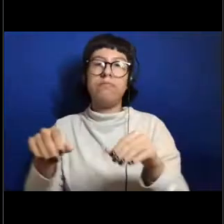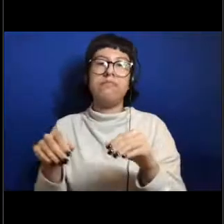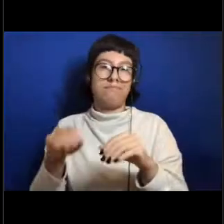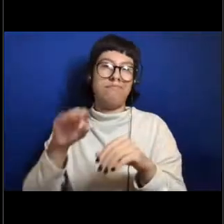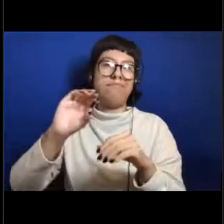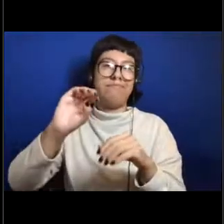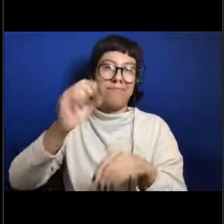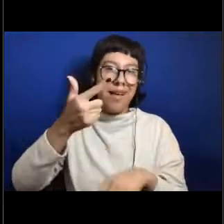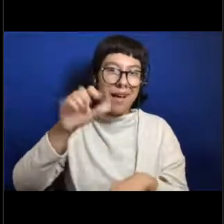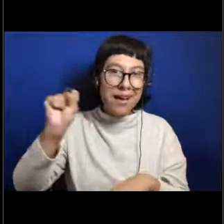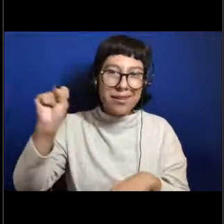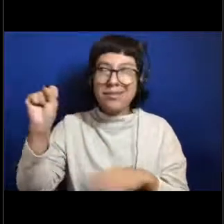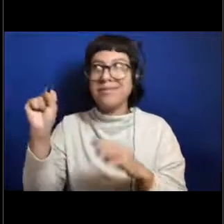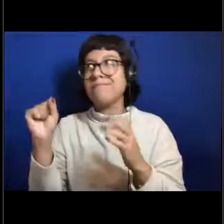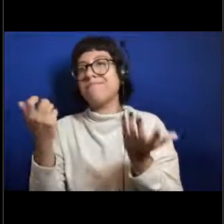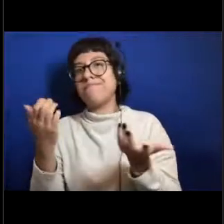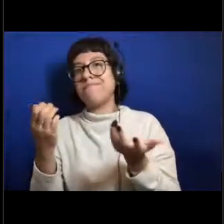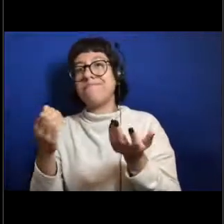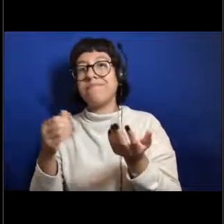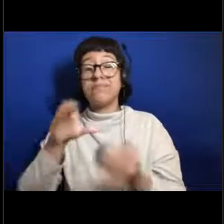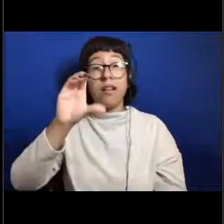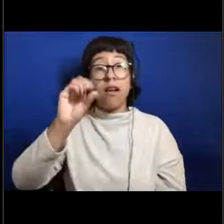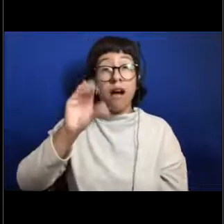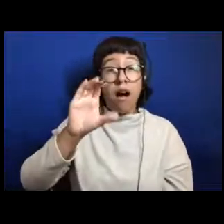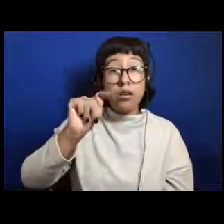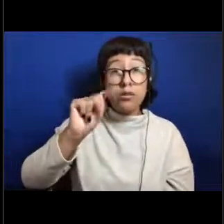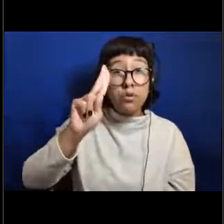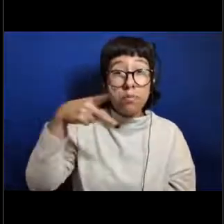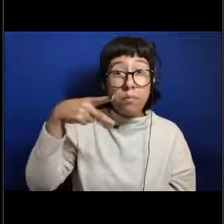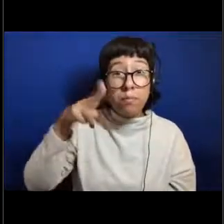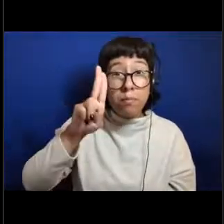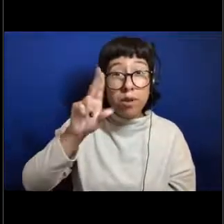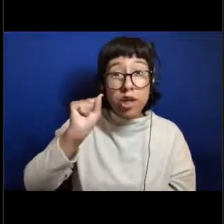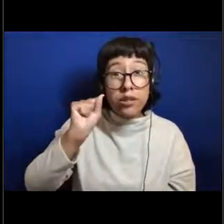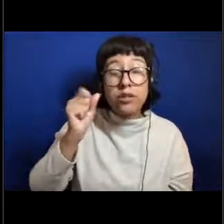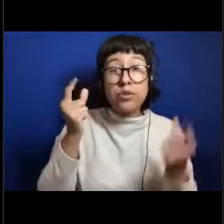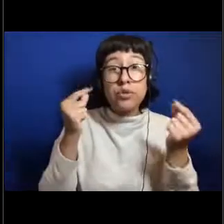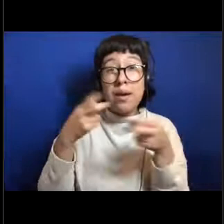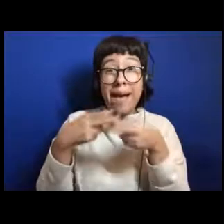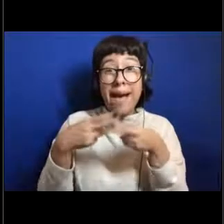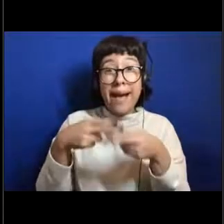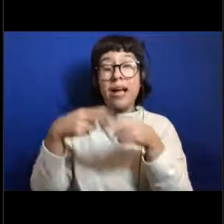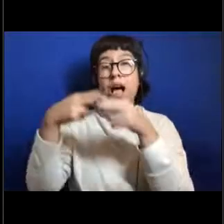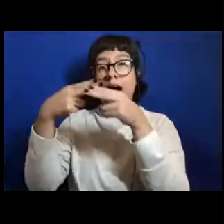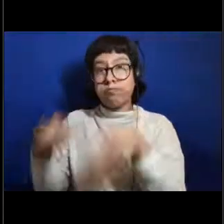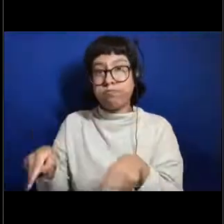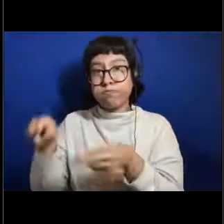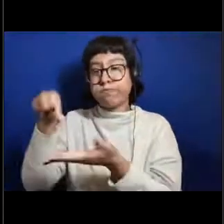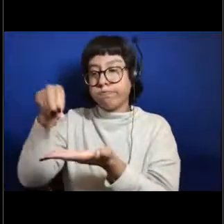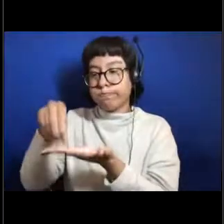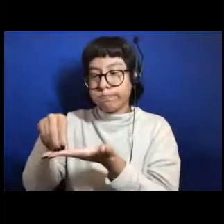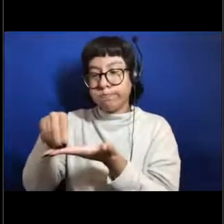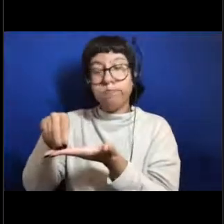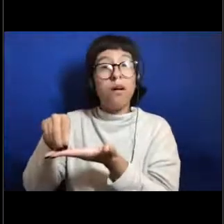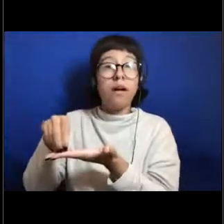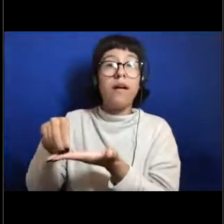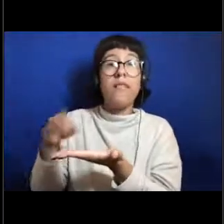Octopuses are one that's really interesting. A lot of times they'll lay their eggs and then the mom will kind of guard them